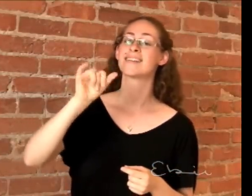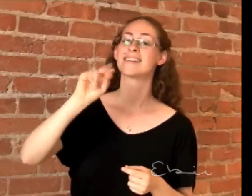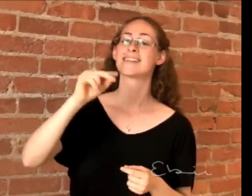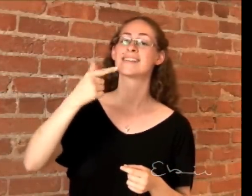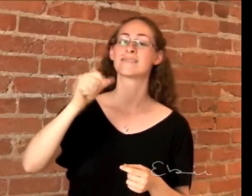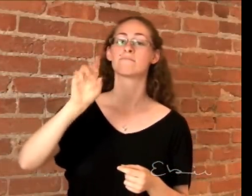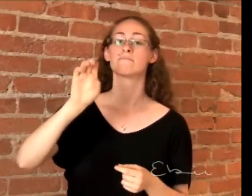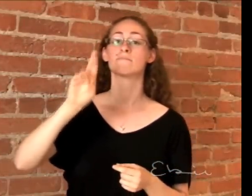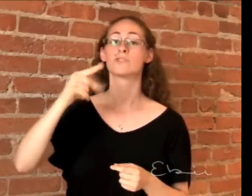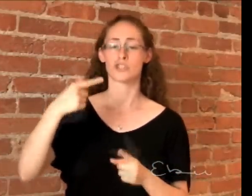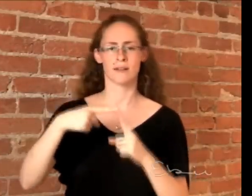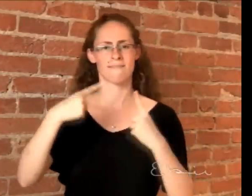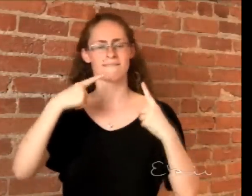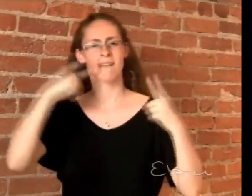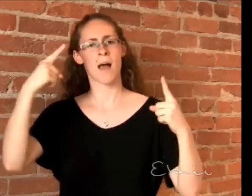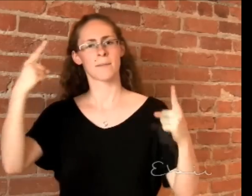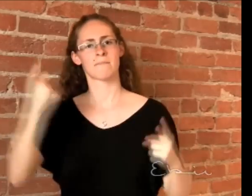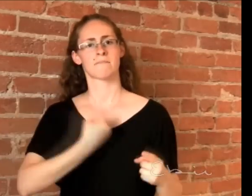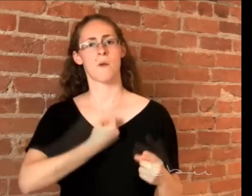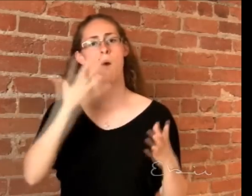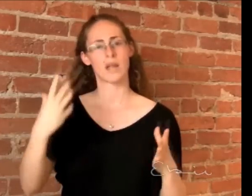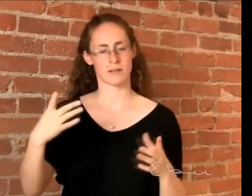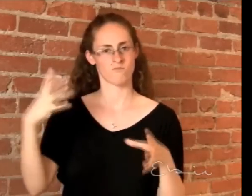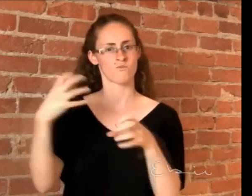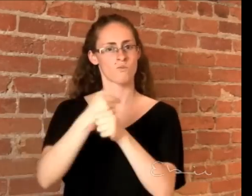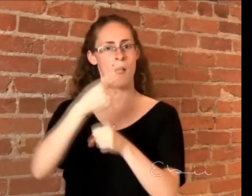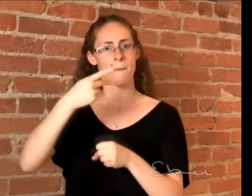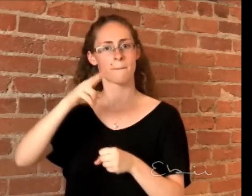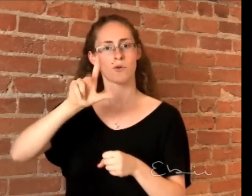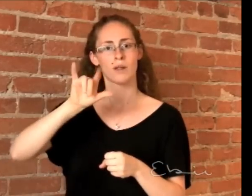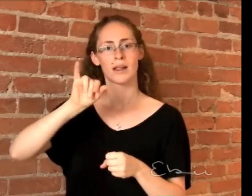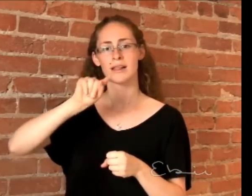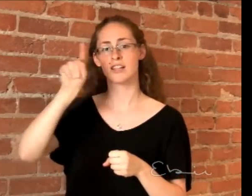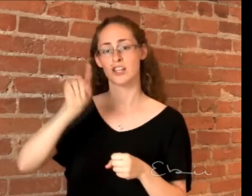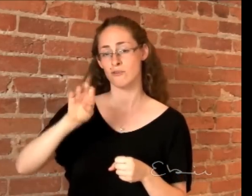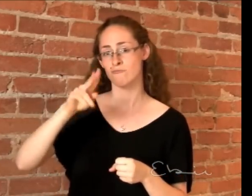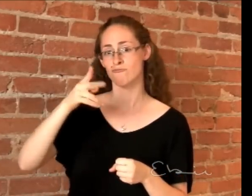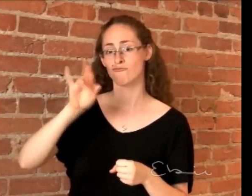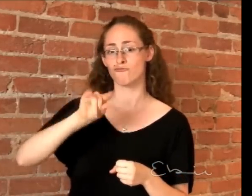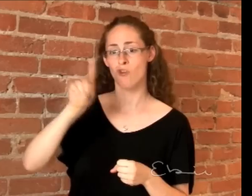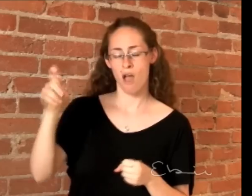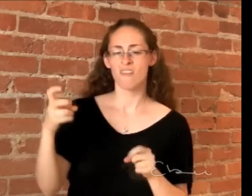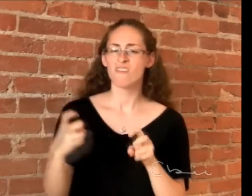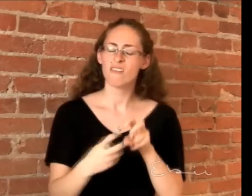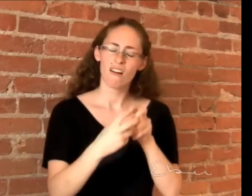Cook (2006) shared a story about Allen Ginsberg,